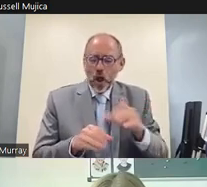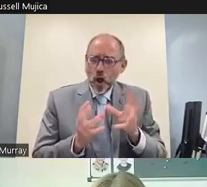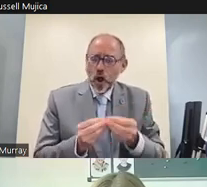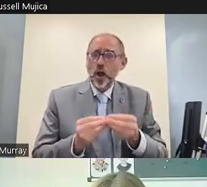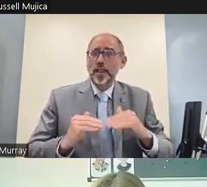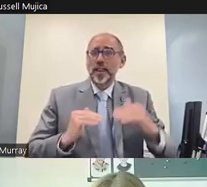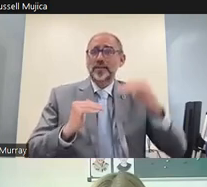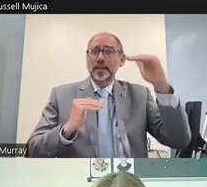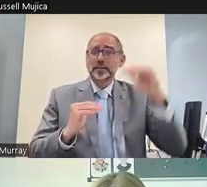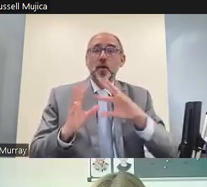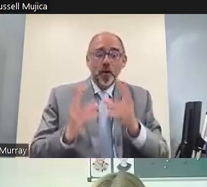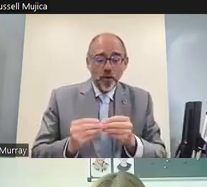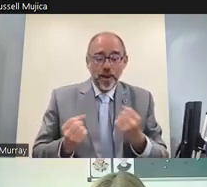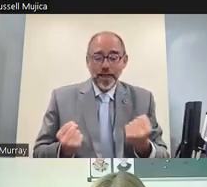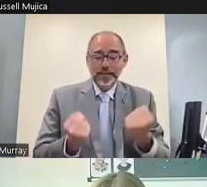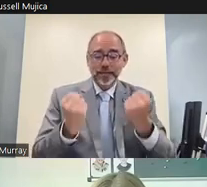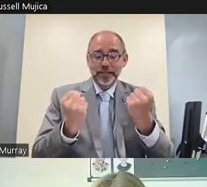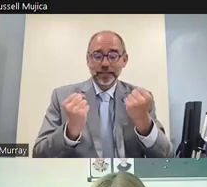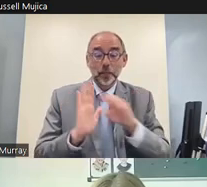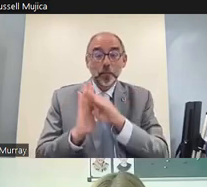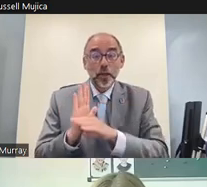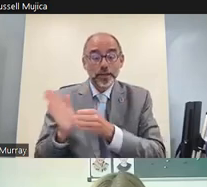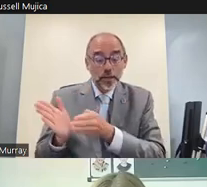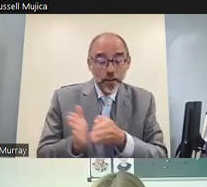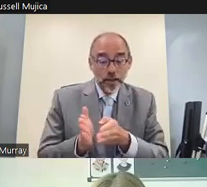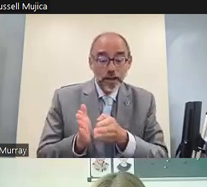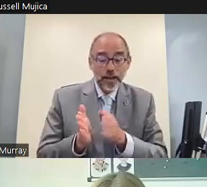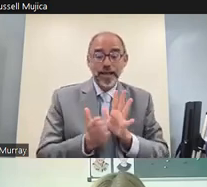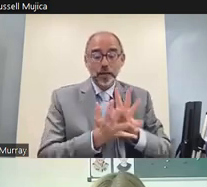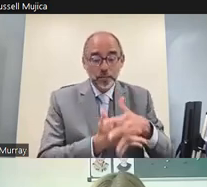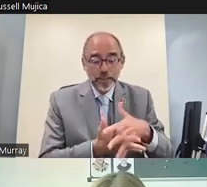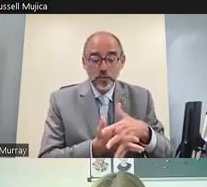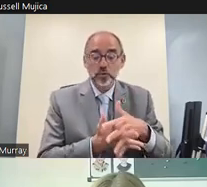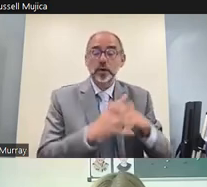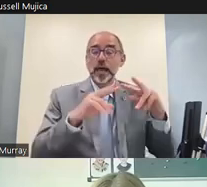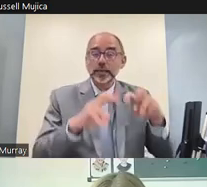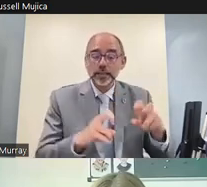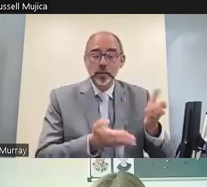policy and planning to implementation and from assessment and monitoring to transformation